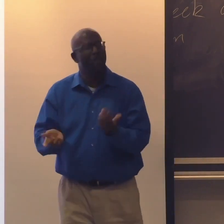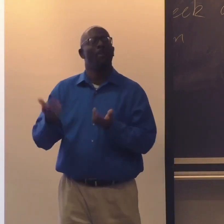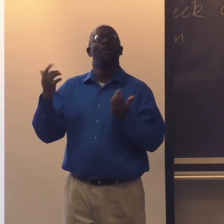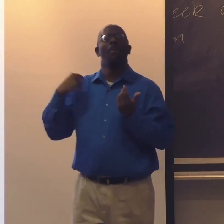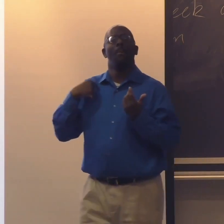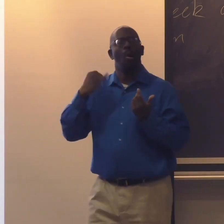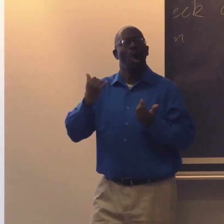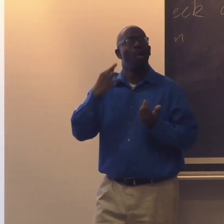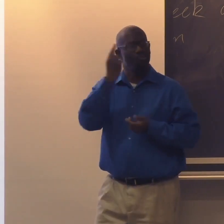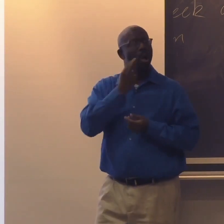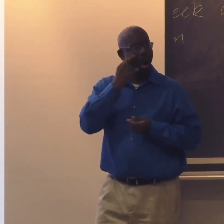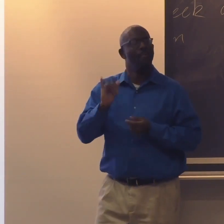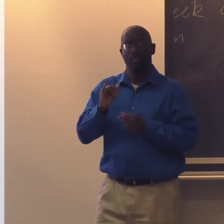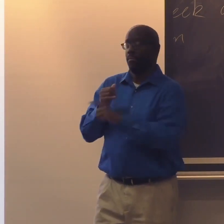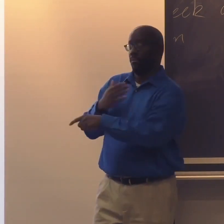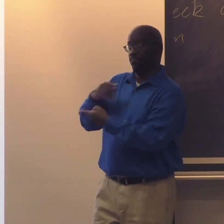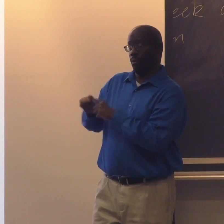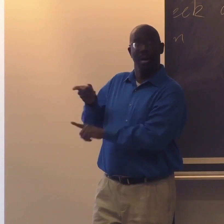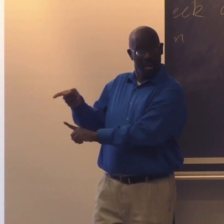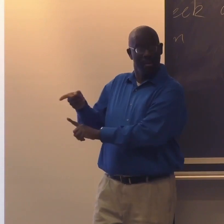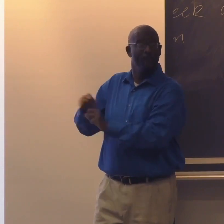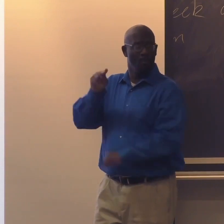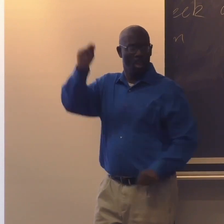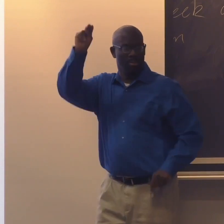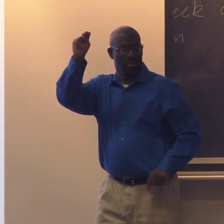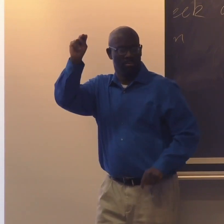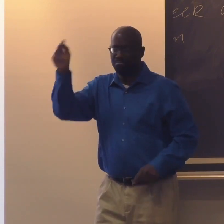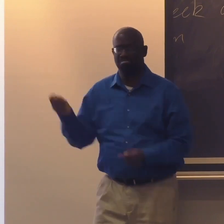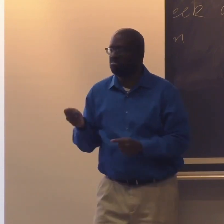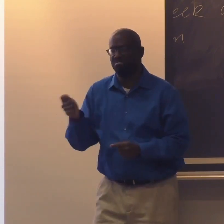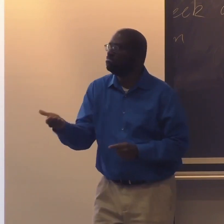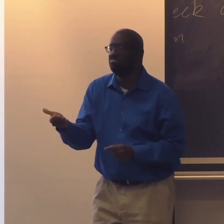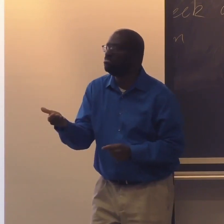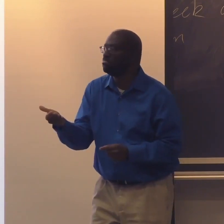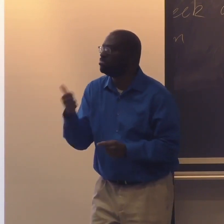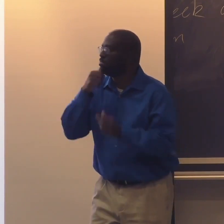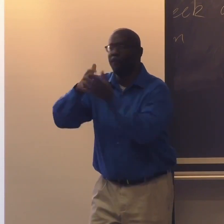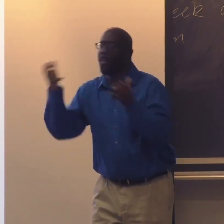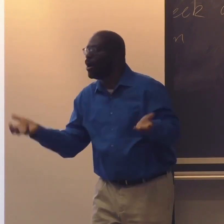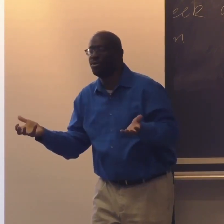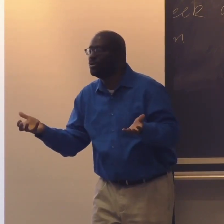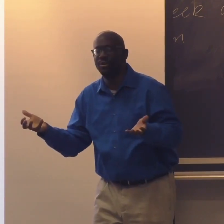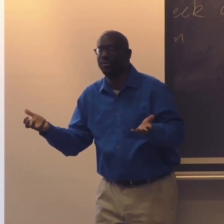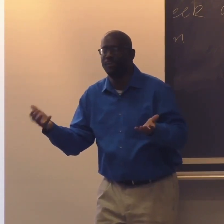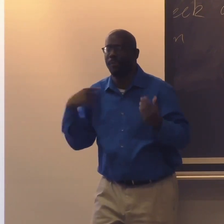a lot of black that are deaf. So my friend who I talk had been talking with at Gallaudet